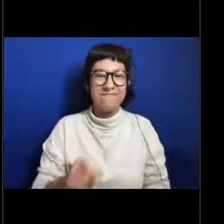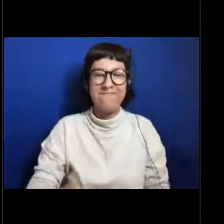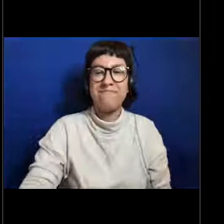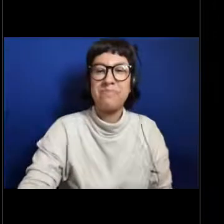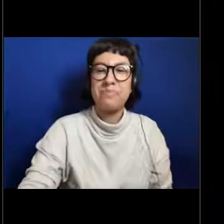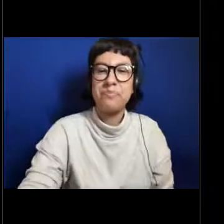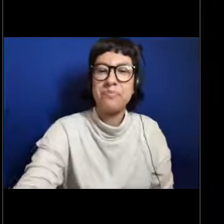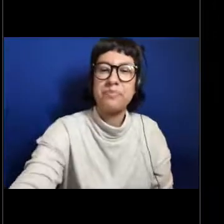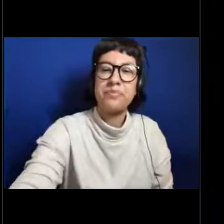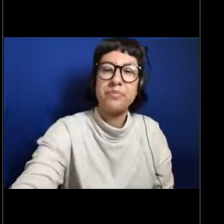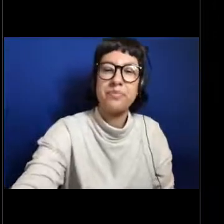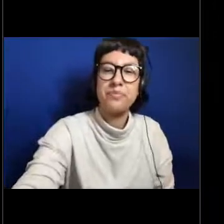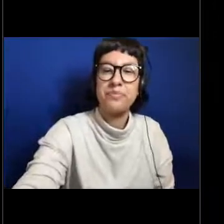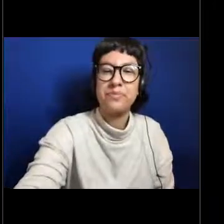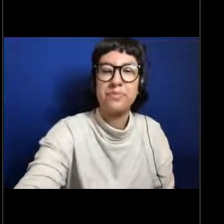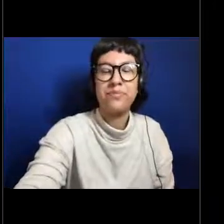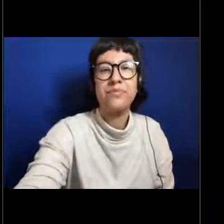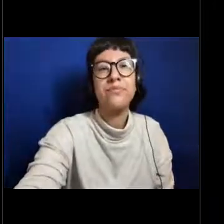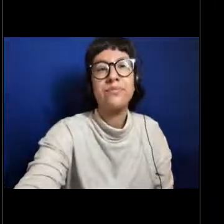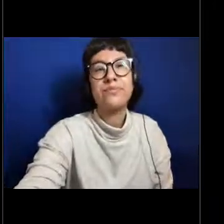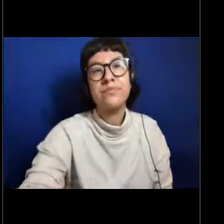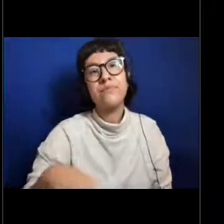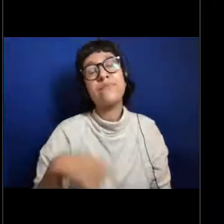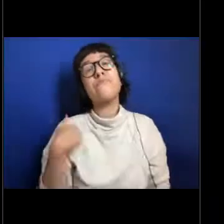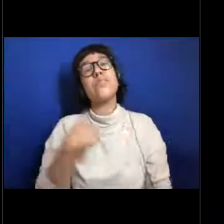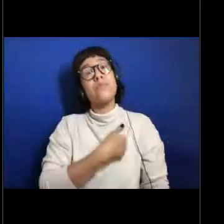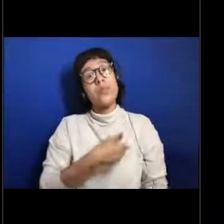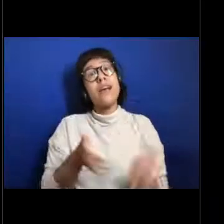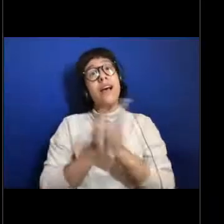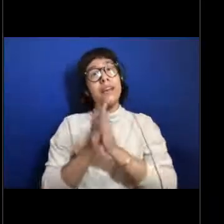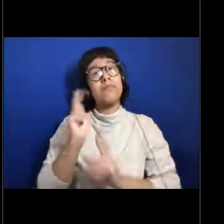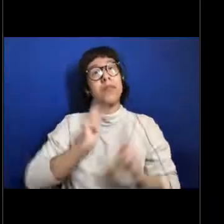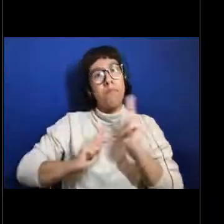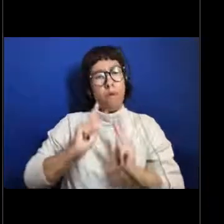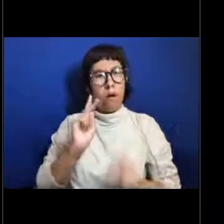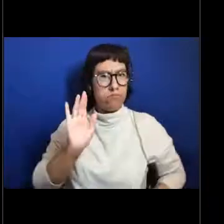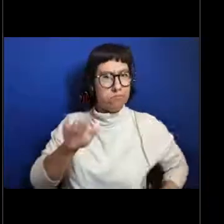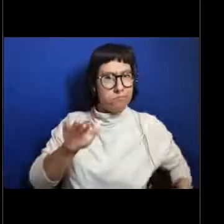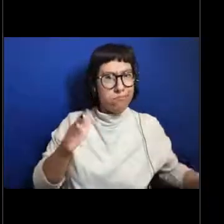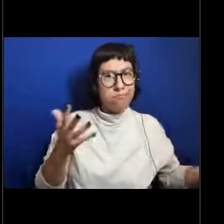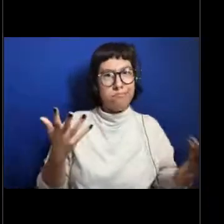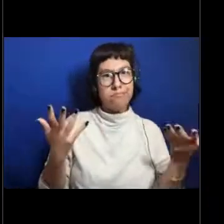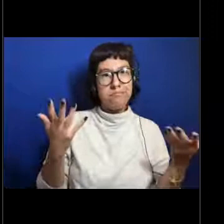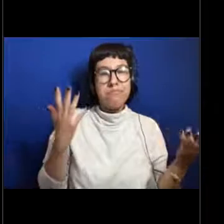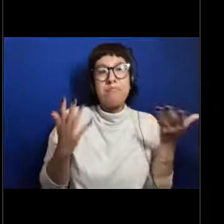And there's a lot of things that when we ask people this question that we get back that maybe aren't true too